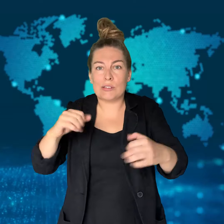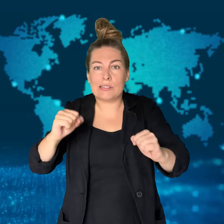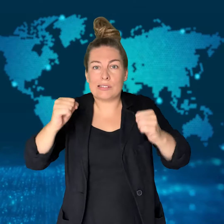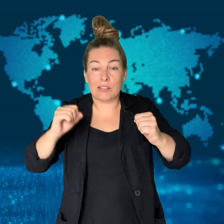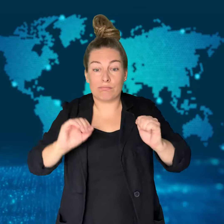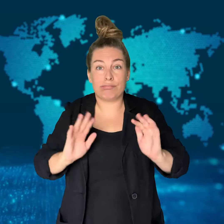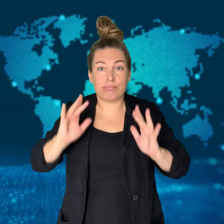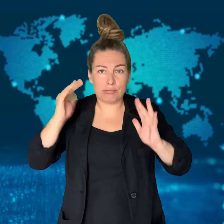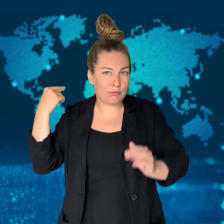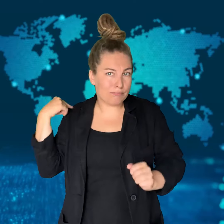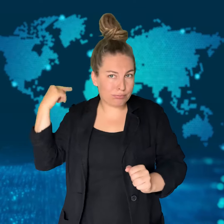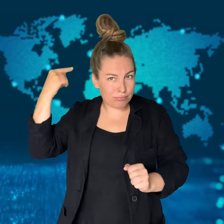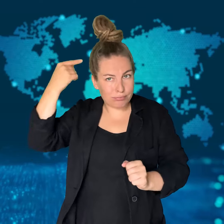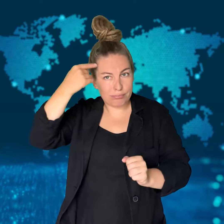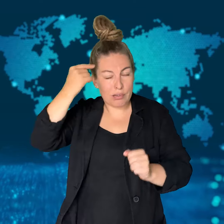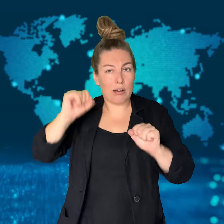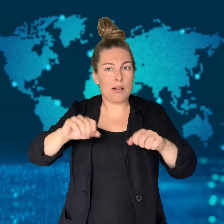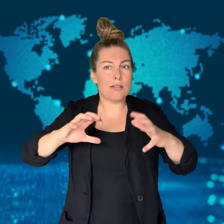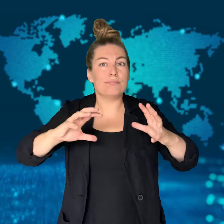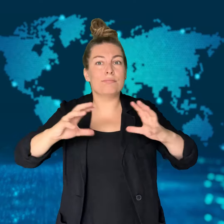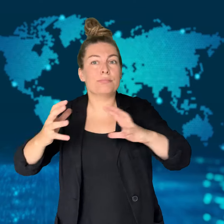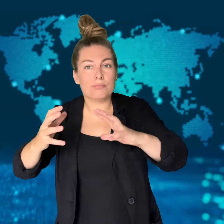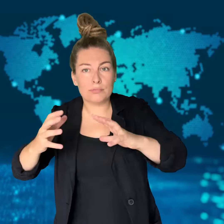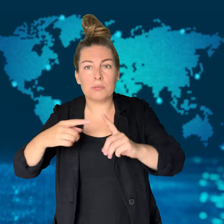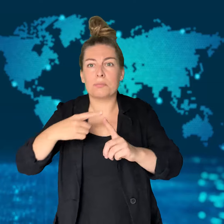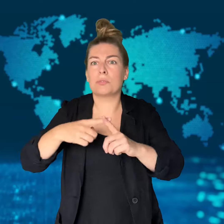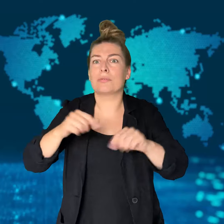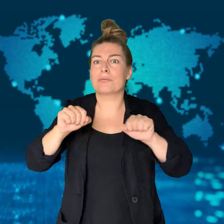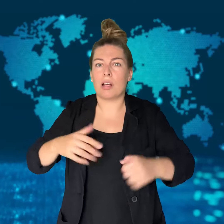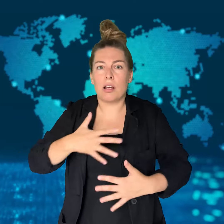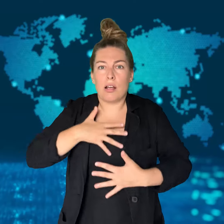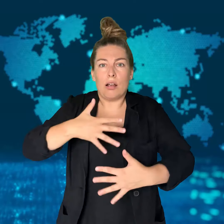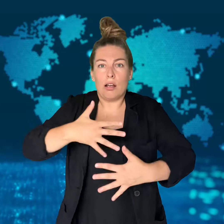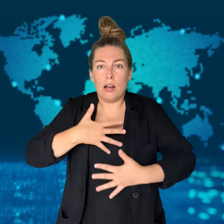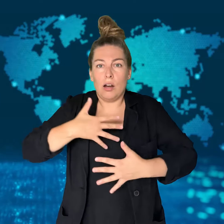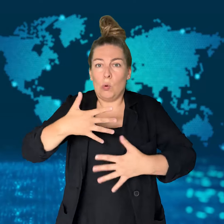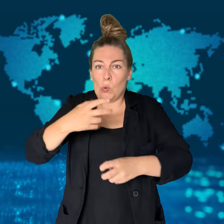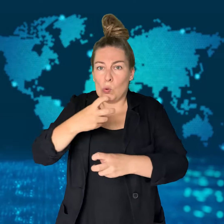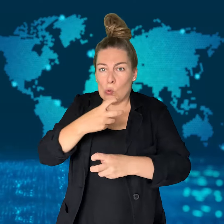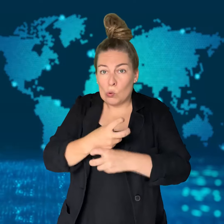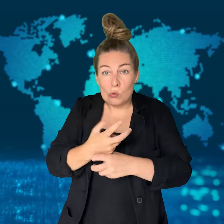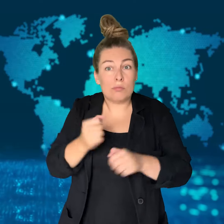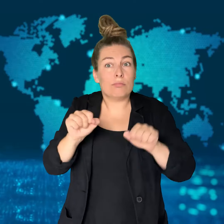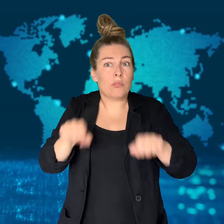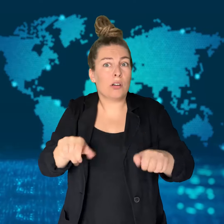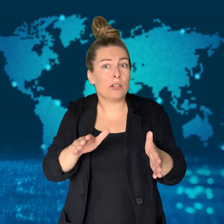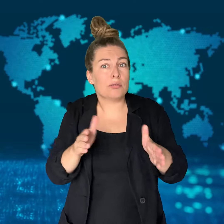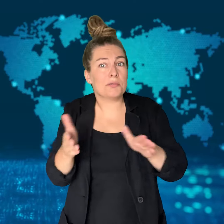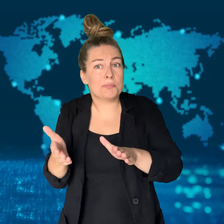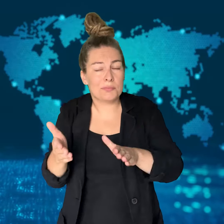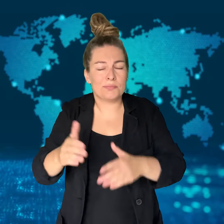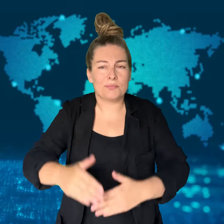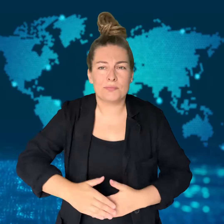Polio is highly contagious. It can lead to paralysis as it affects nerves